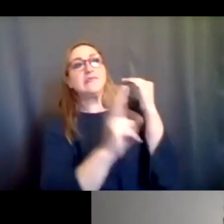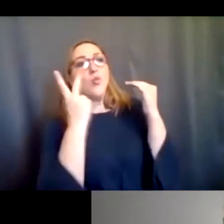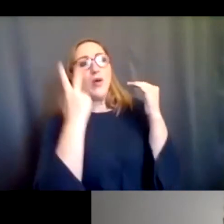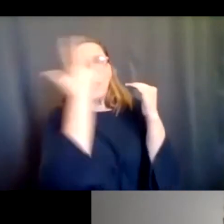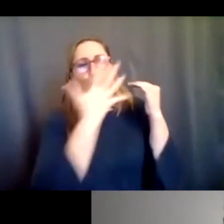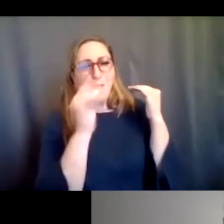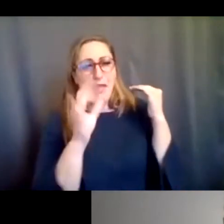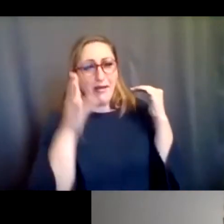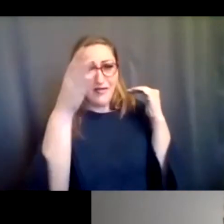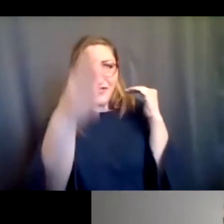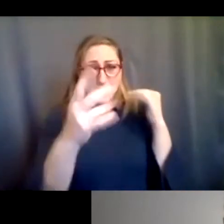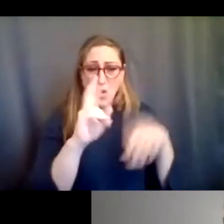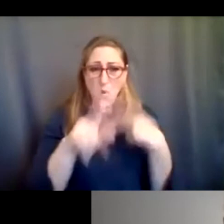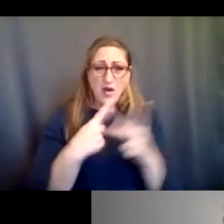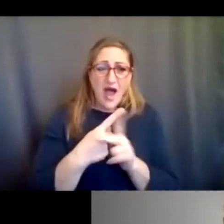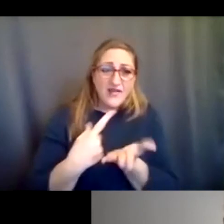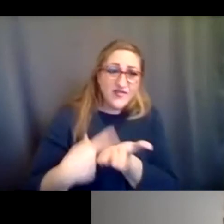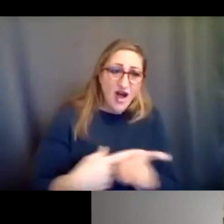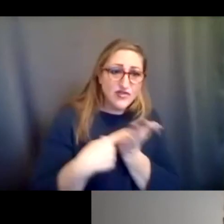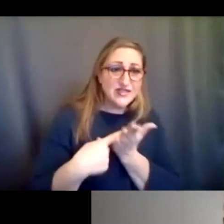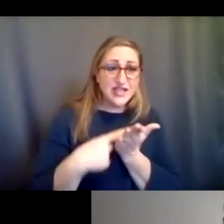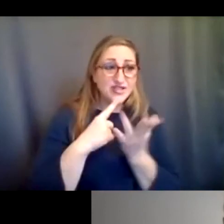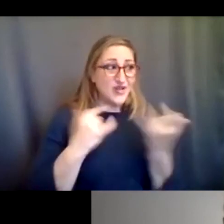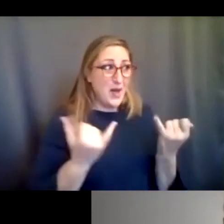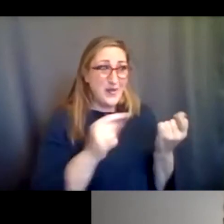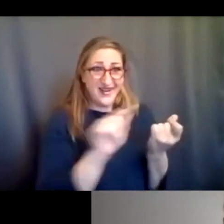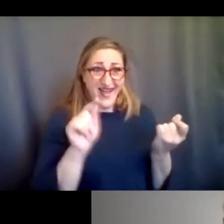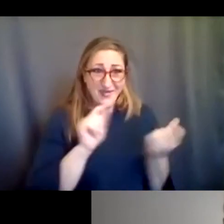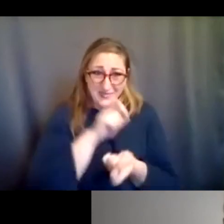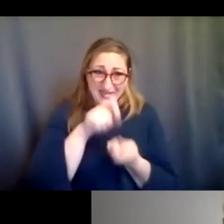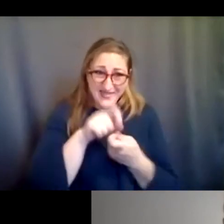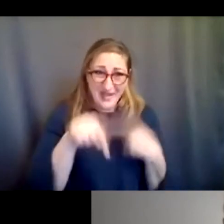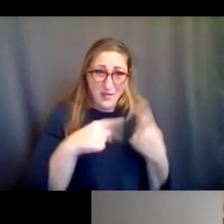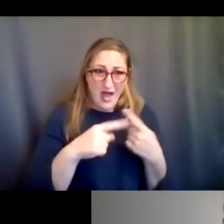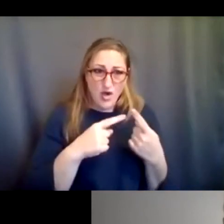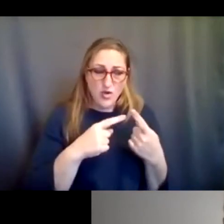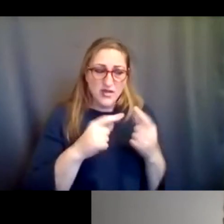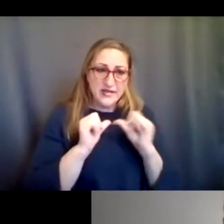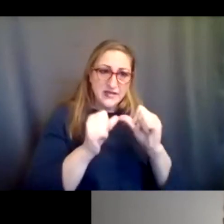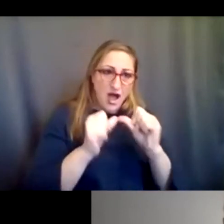like, but what kinds of conversations might be happening right now around those kinds of on-going and possible